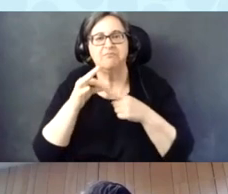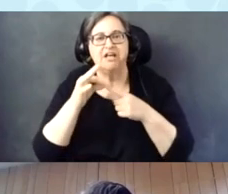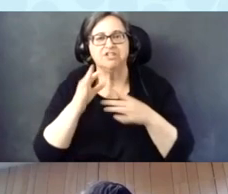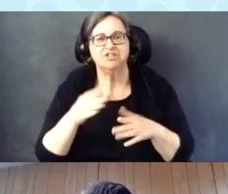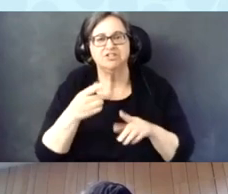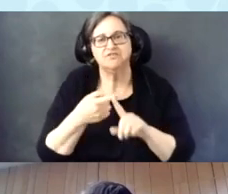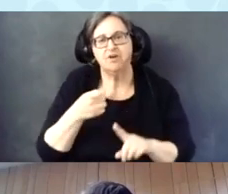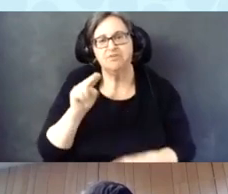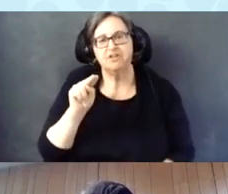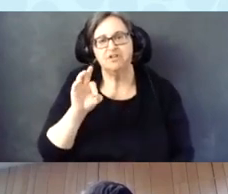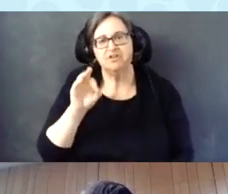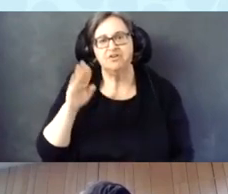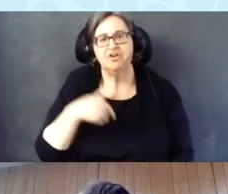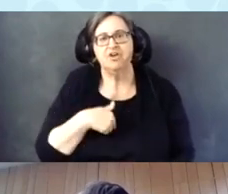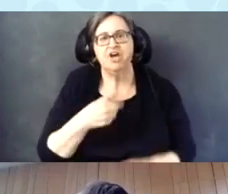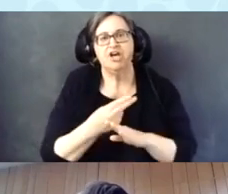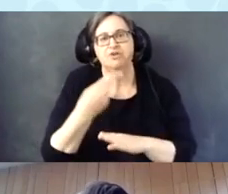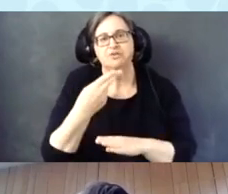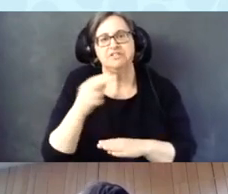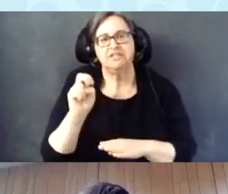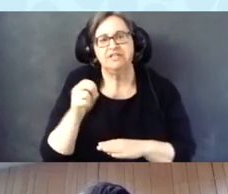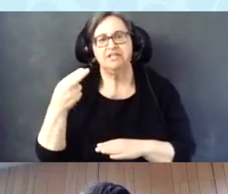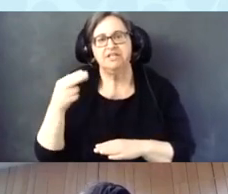My pronouns are he/him.